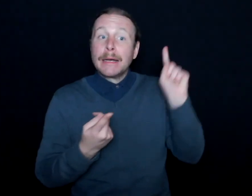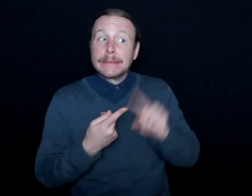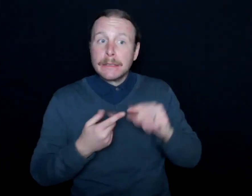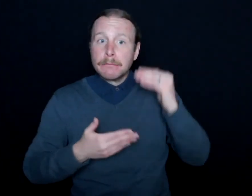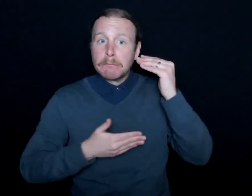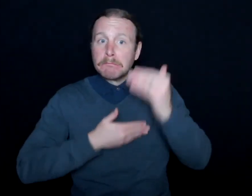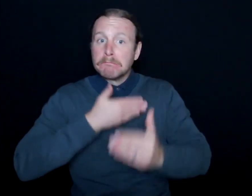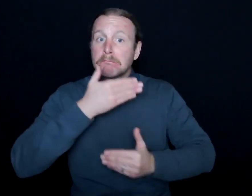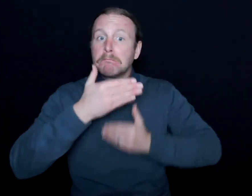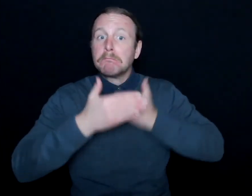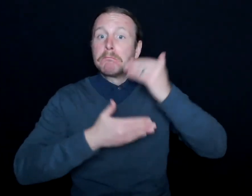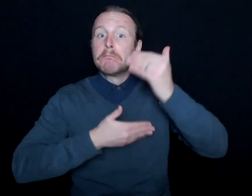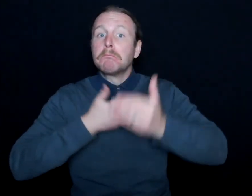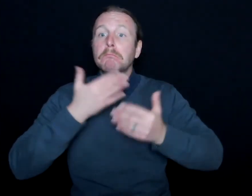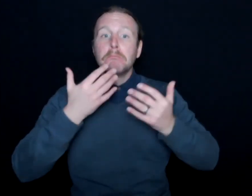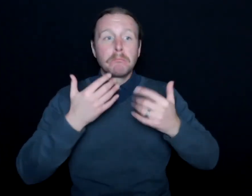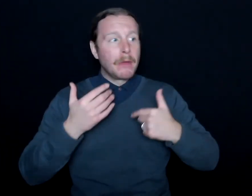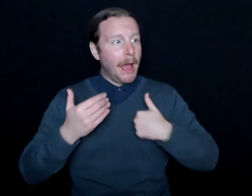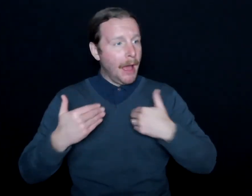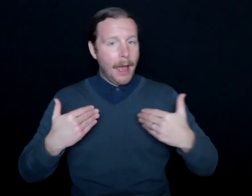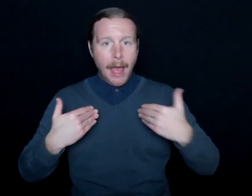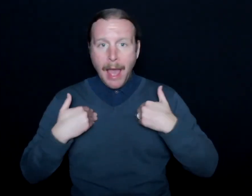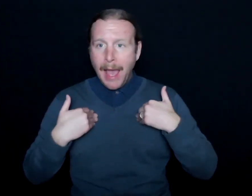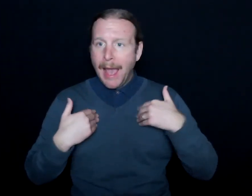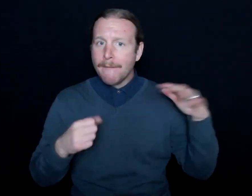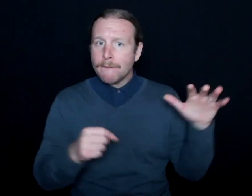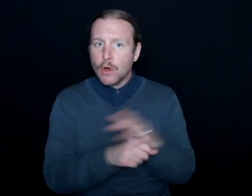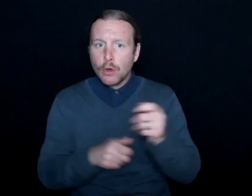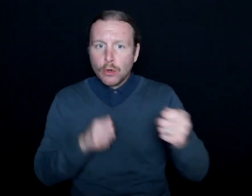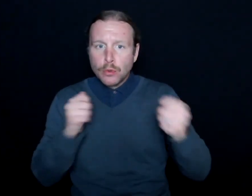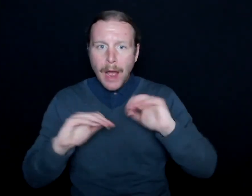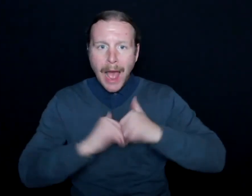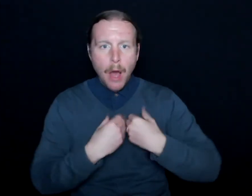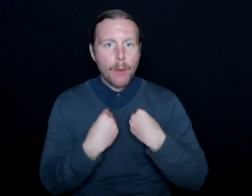where I have full control on how to provide an accessible